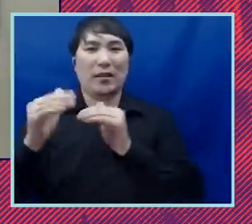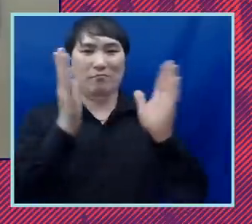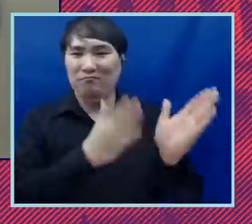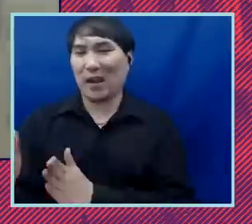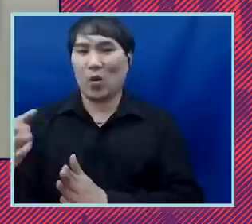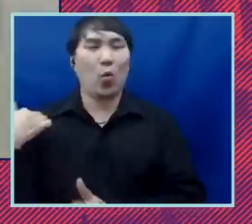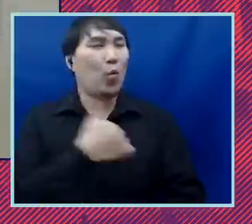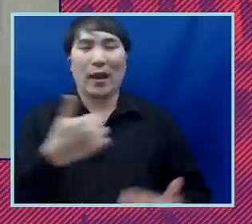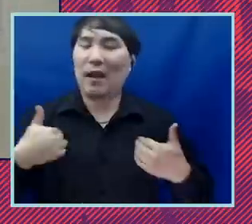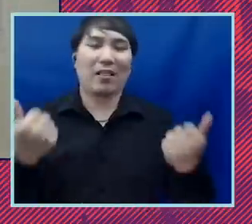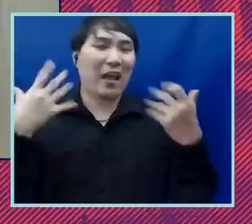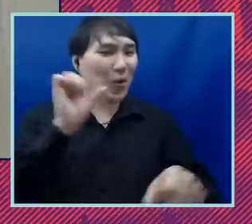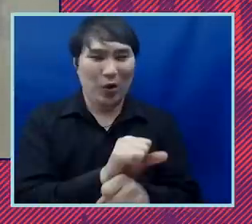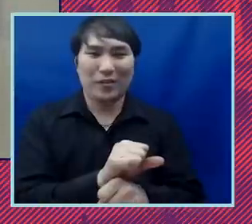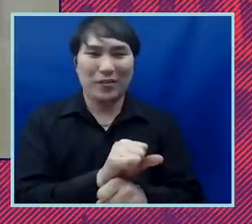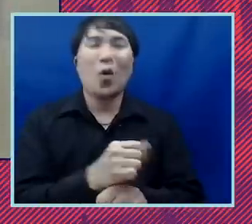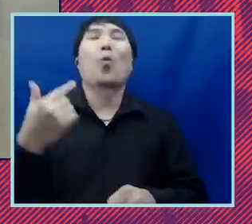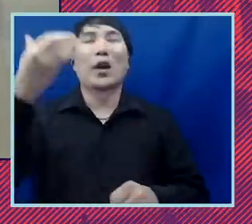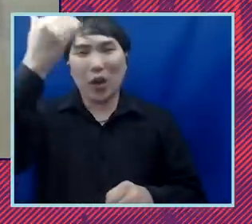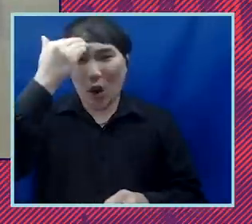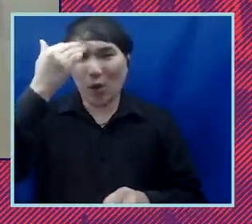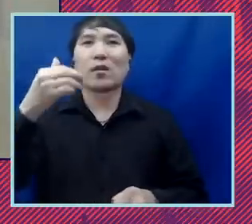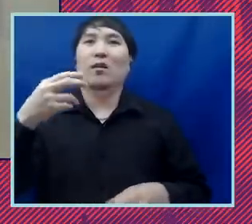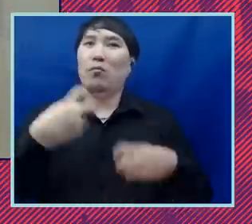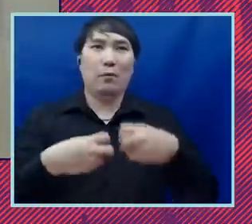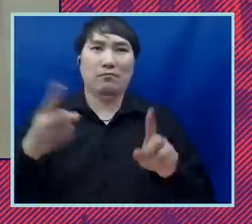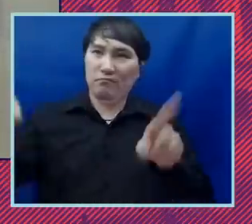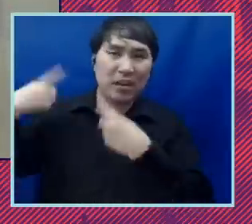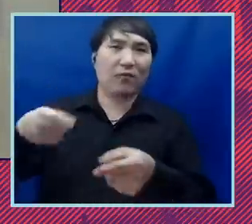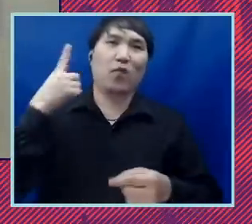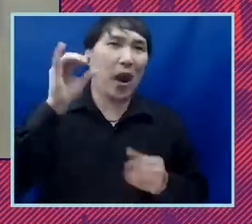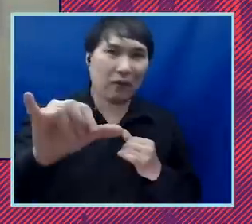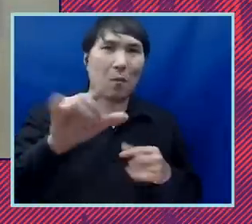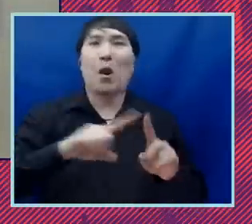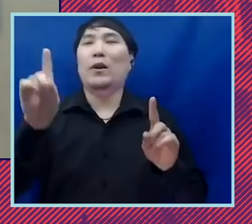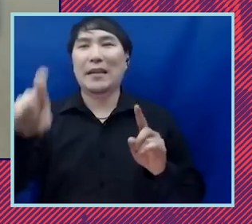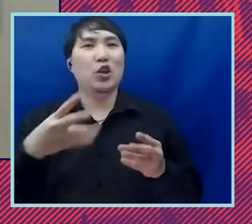to do and we all know that these are forever problems which require forever solutions look